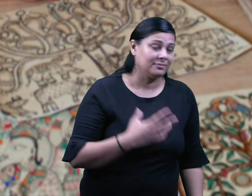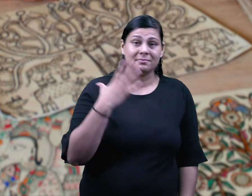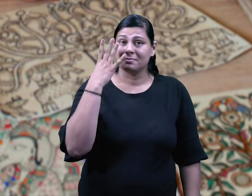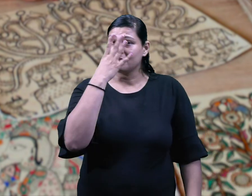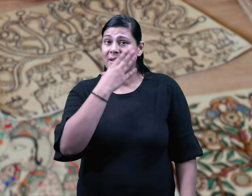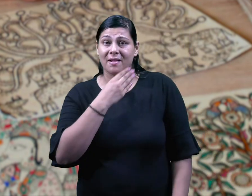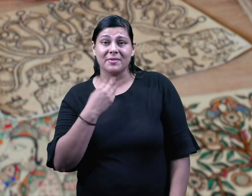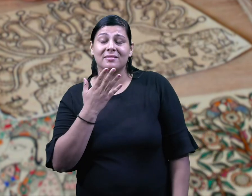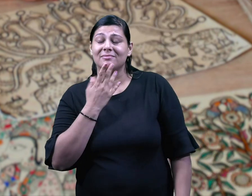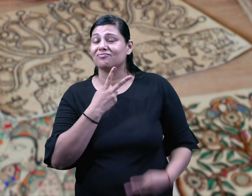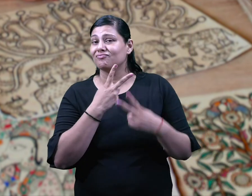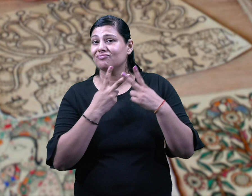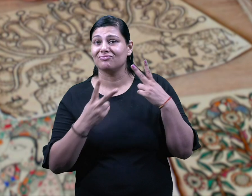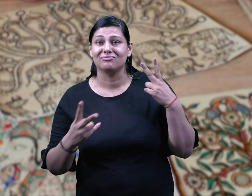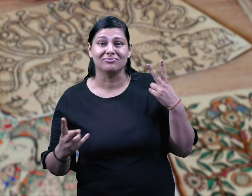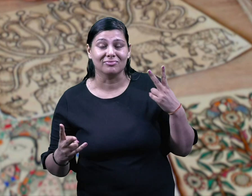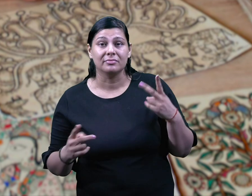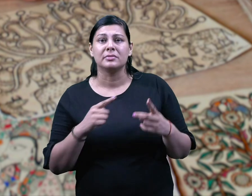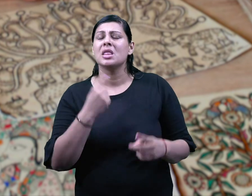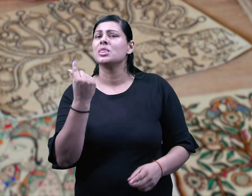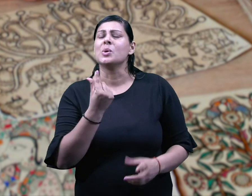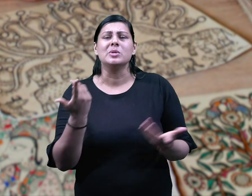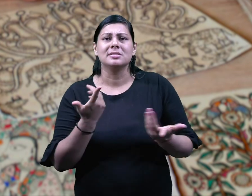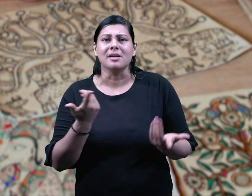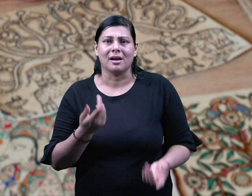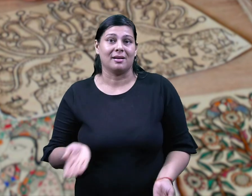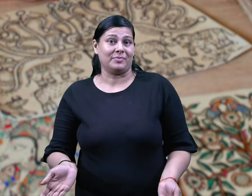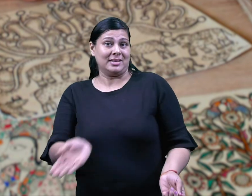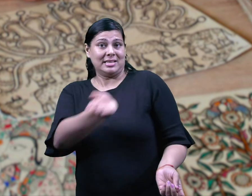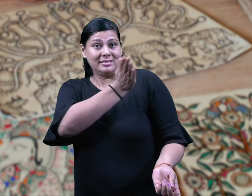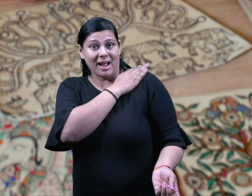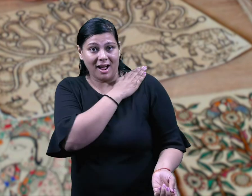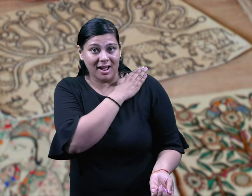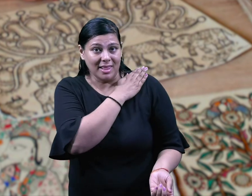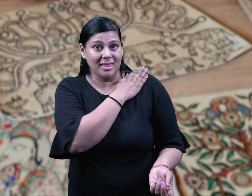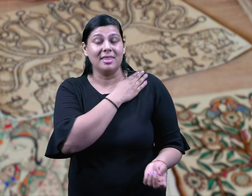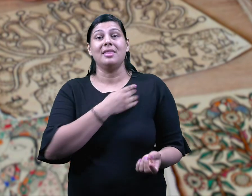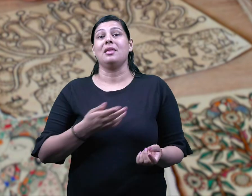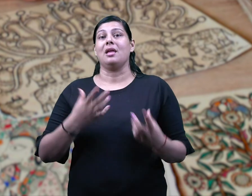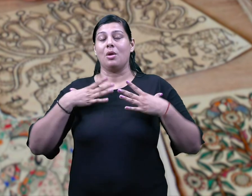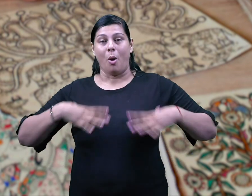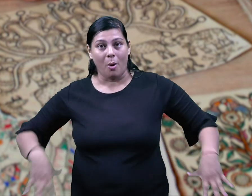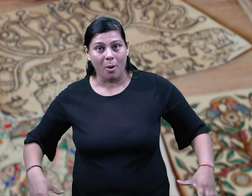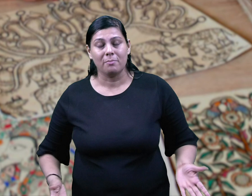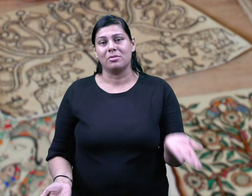Madhubani painting is such a lovely and colorful art. You can make it on sarees,